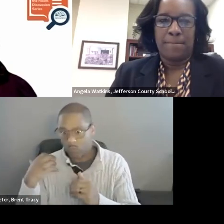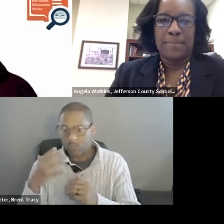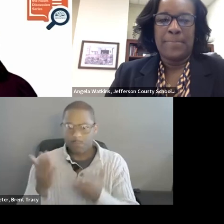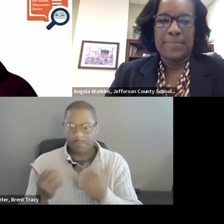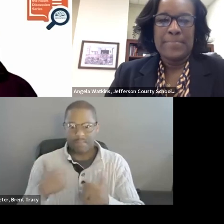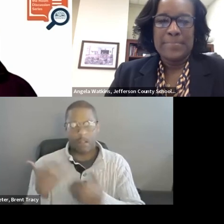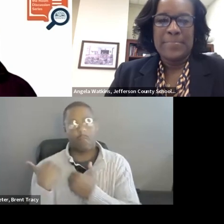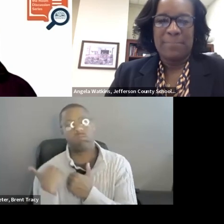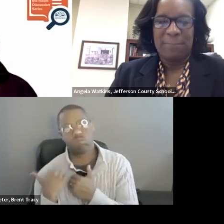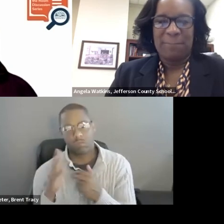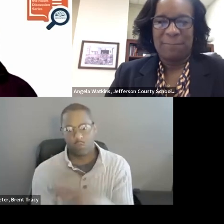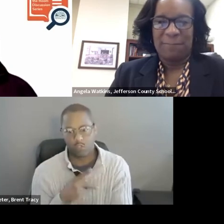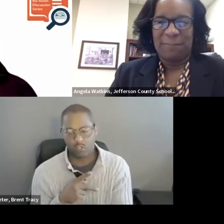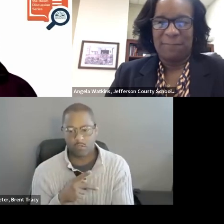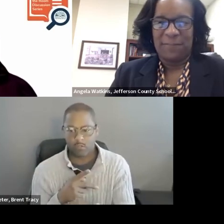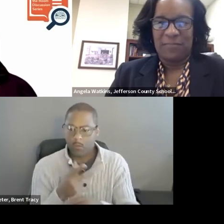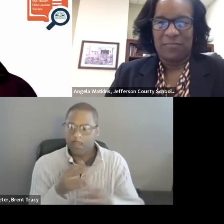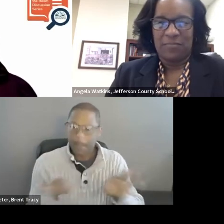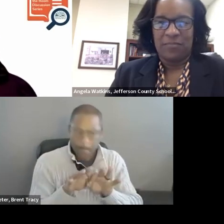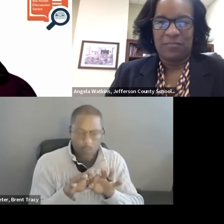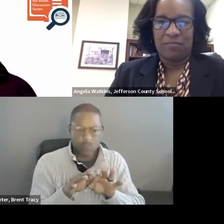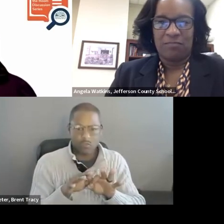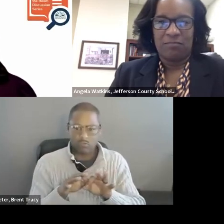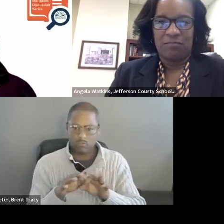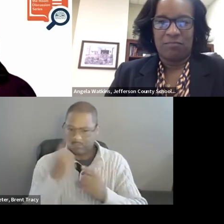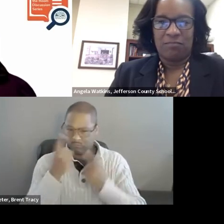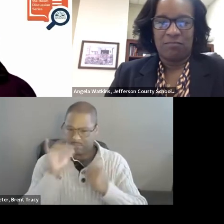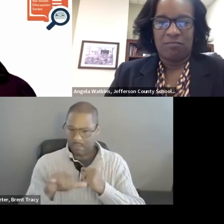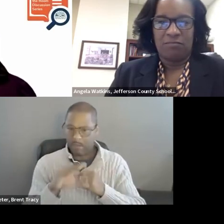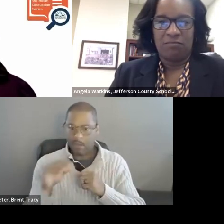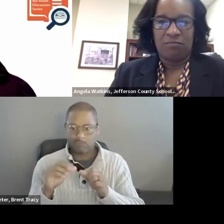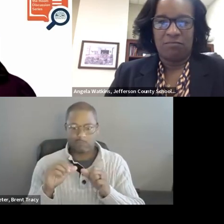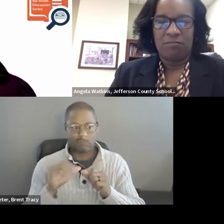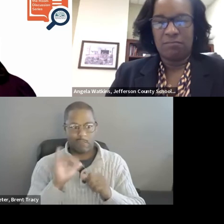SARAH SAYKO, Ed. D: Thank you. And I just have a final questions for you Dr. Watkins,